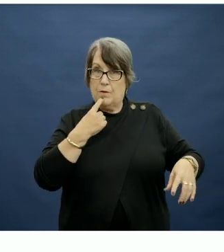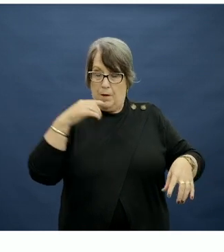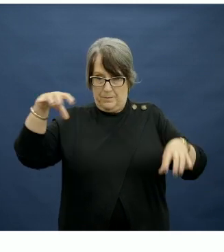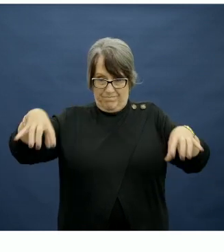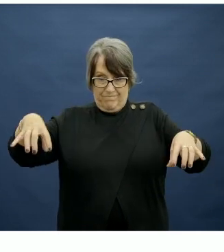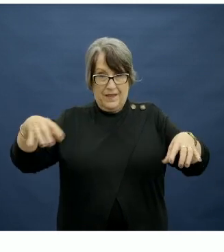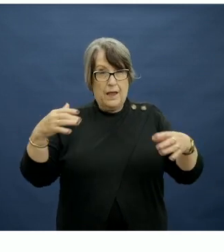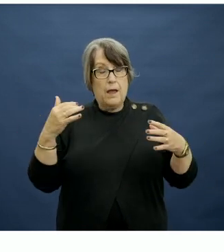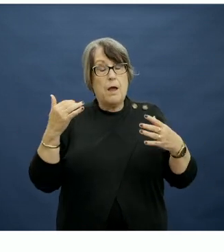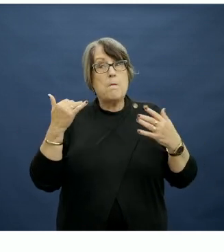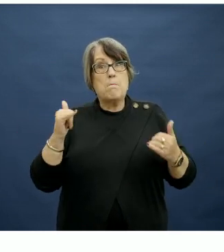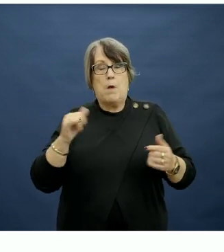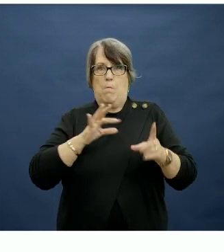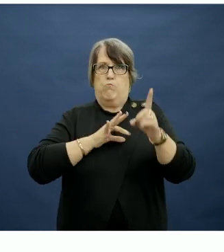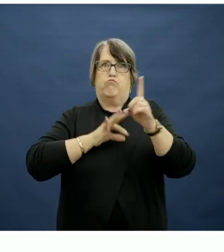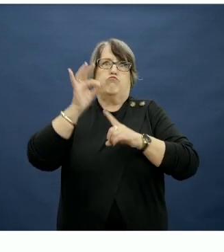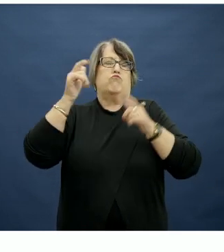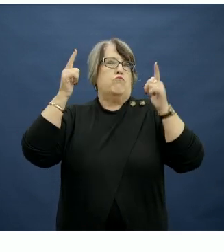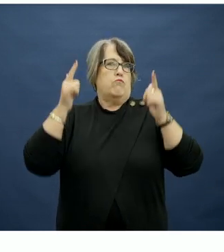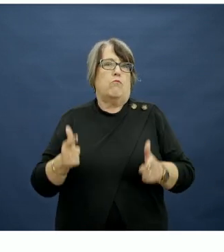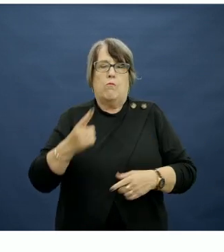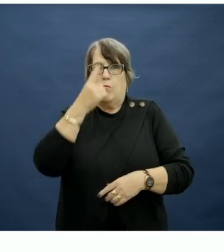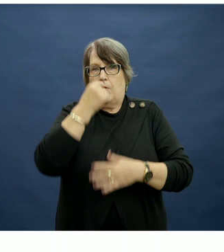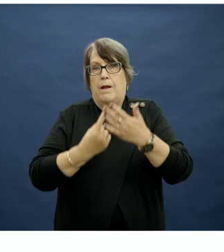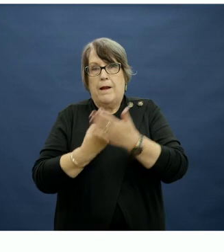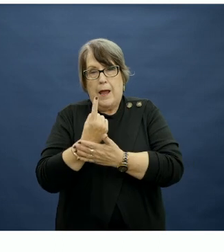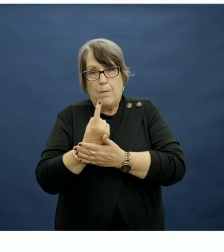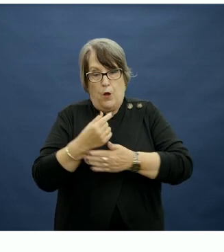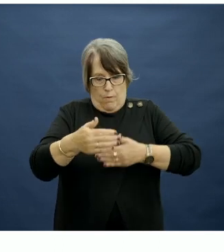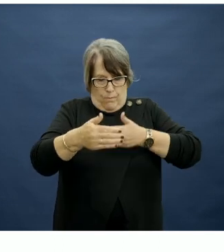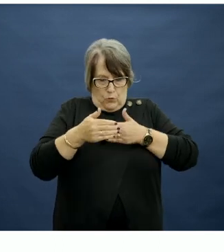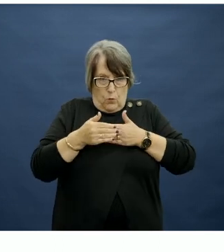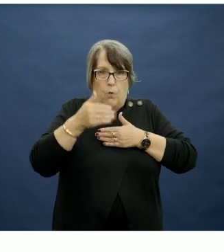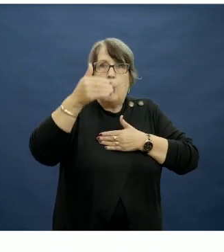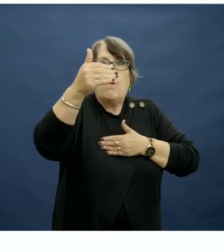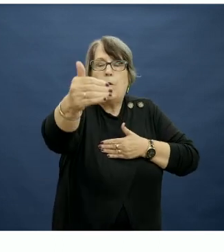could be significant improvements, both for the short and longer term health of Australian